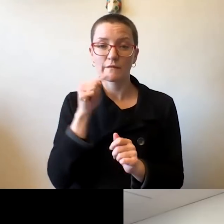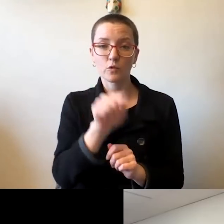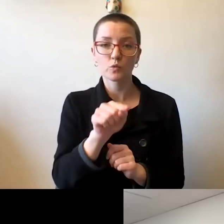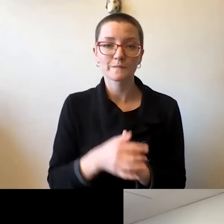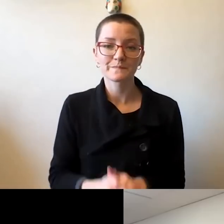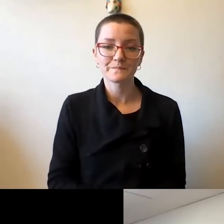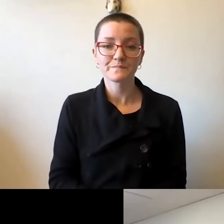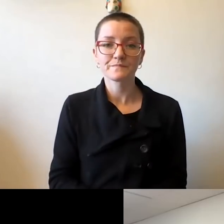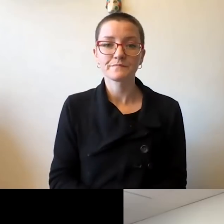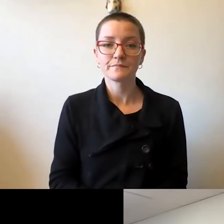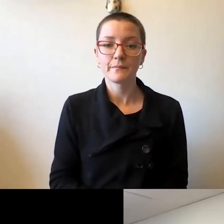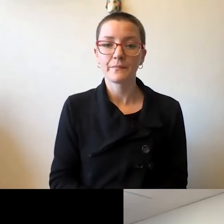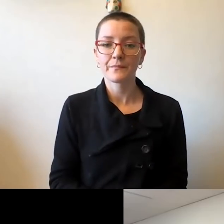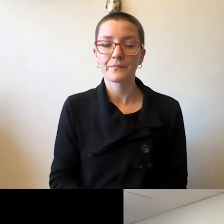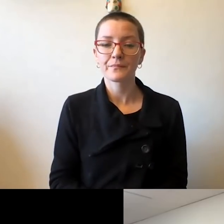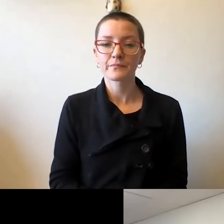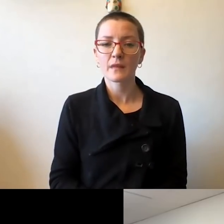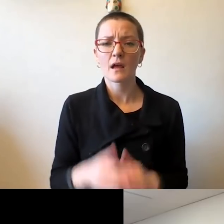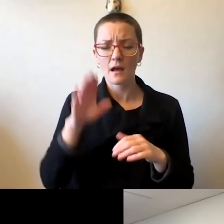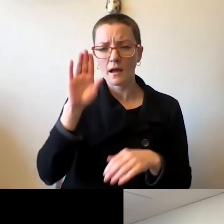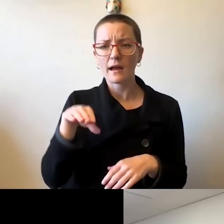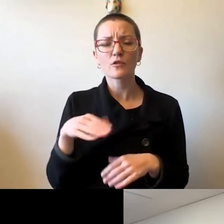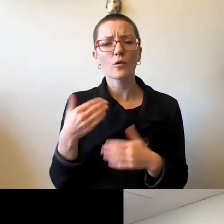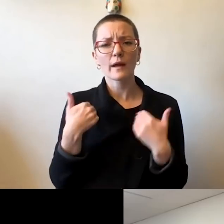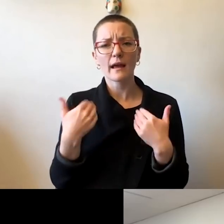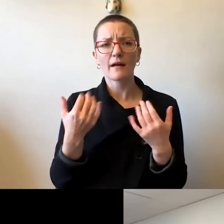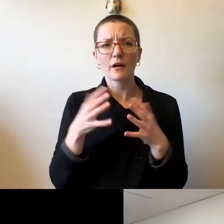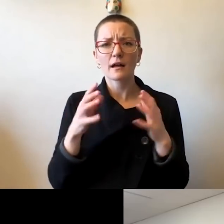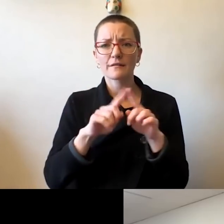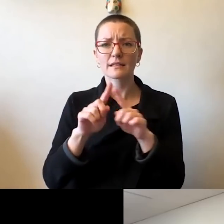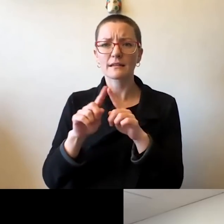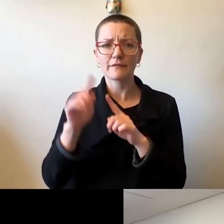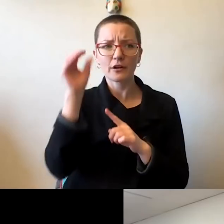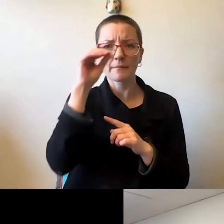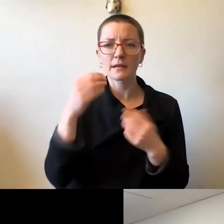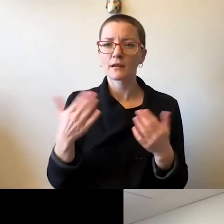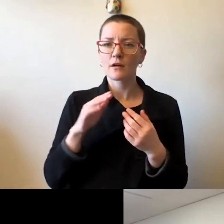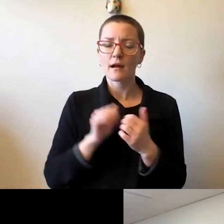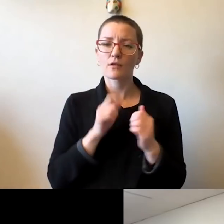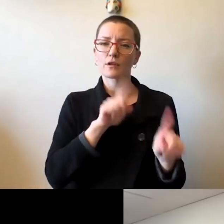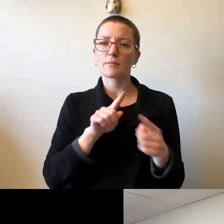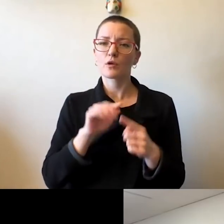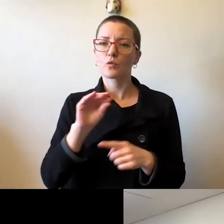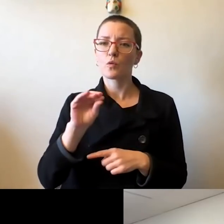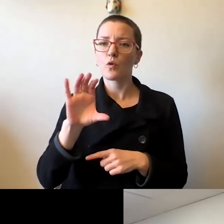With so much difference of opinion on how to respond to COVID-19, how is the university making decisions